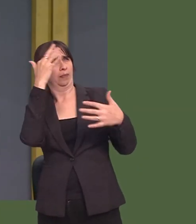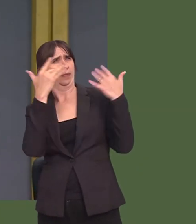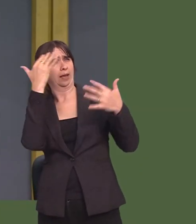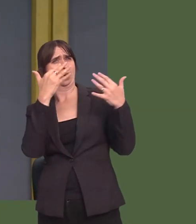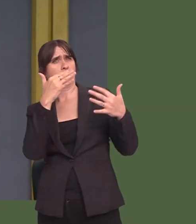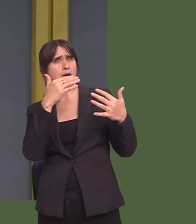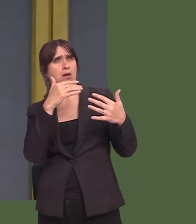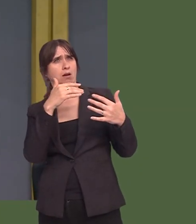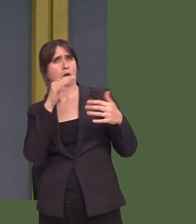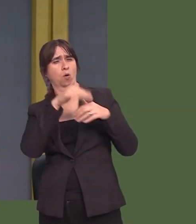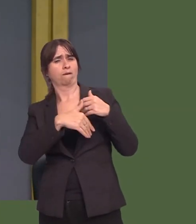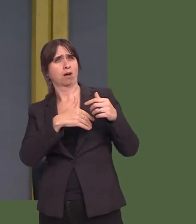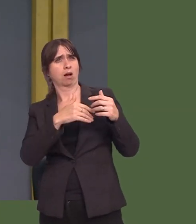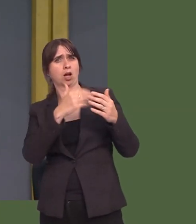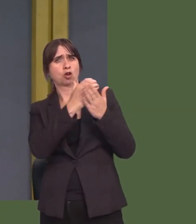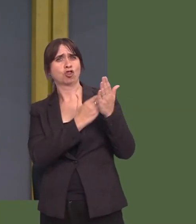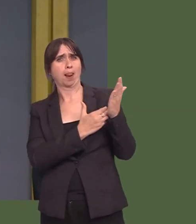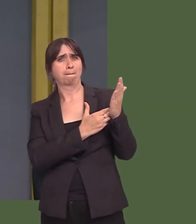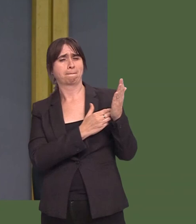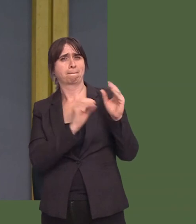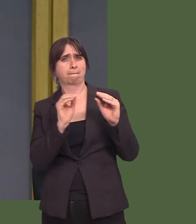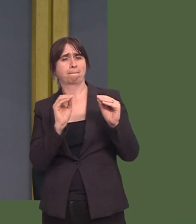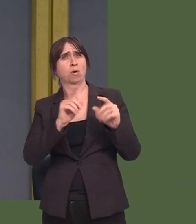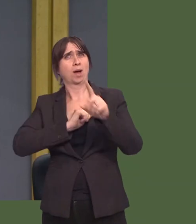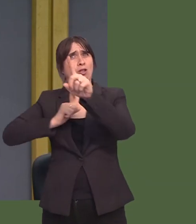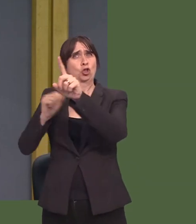to which it will be based on changes that weíve already seen in Scotland in light of